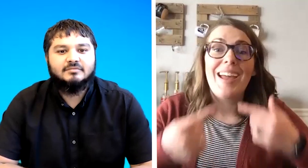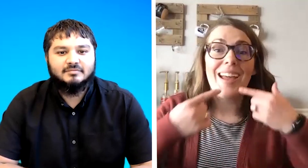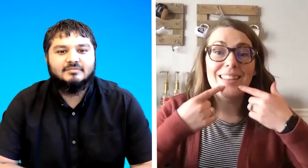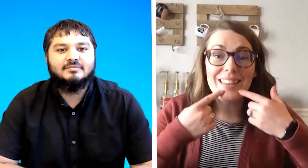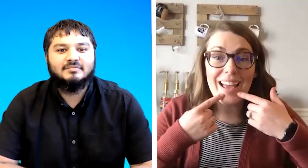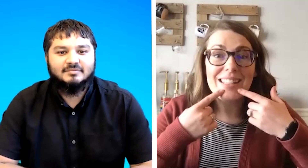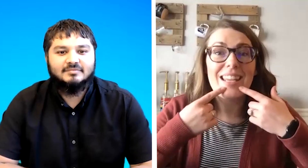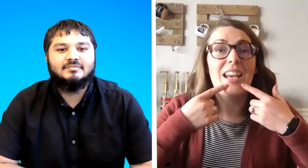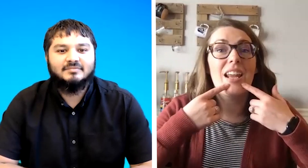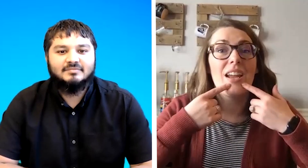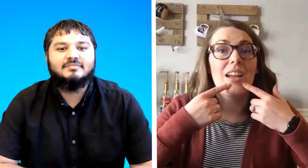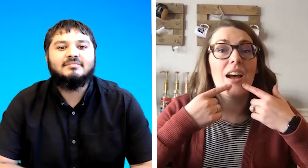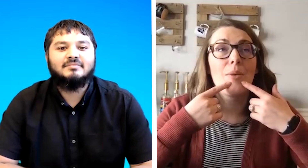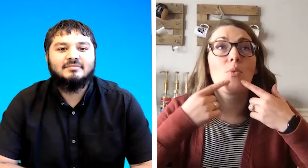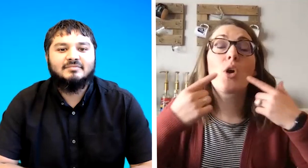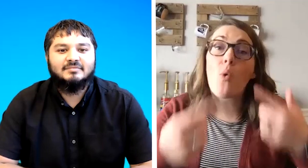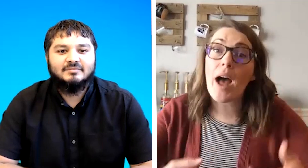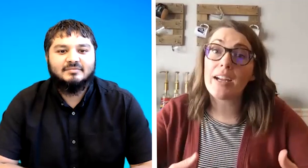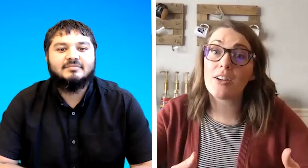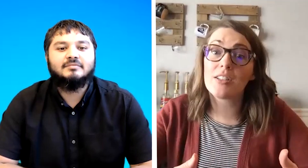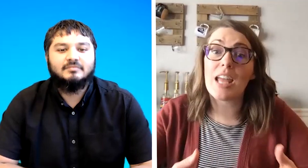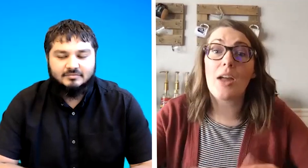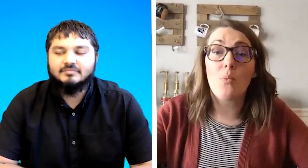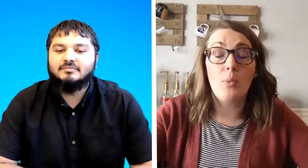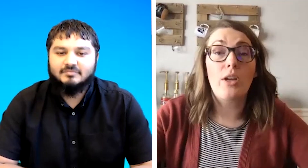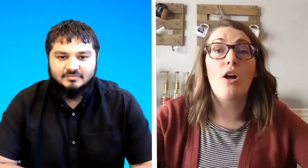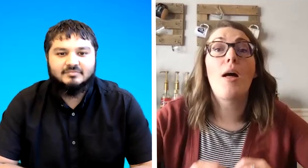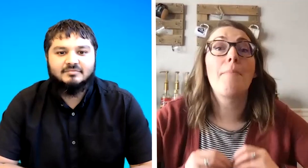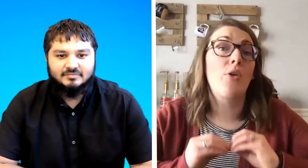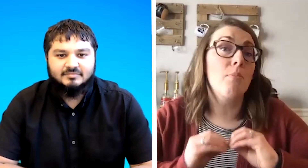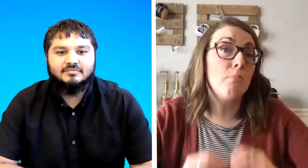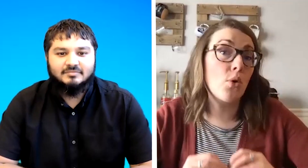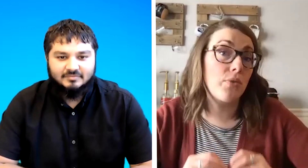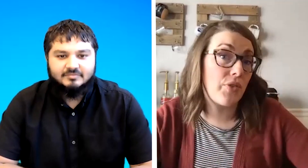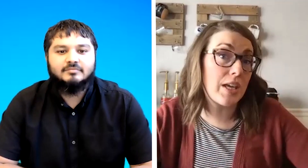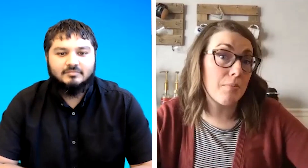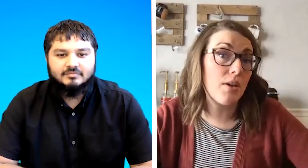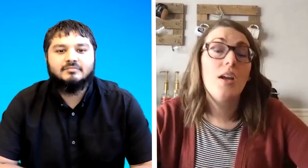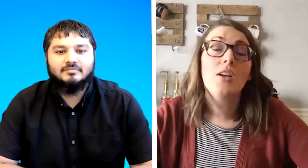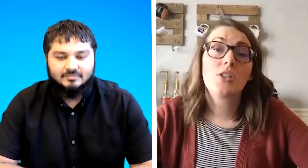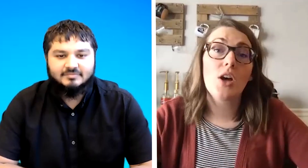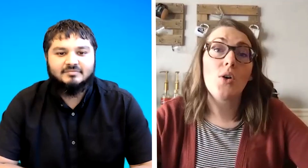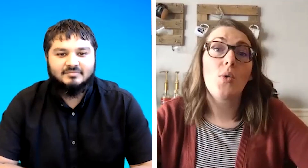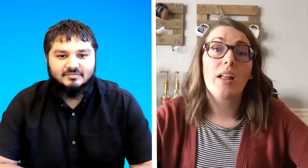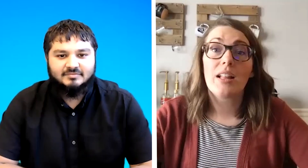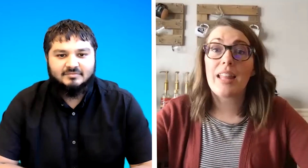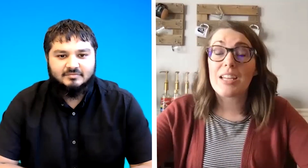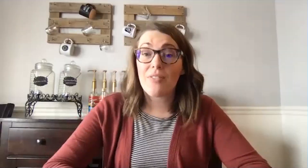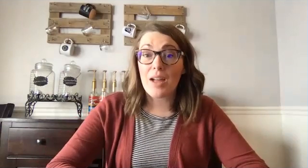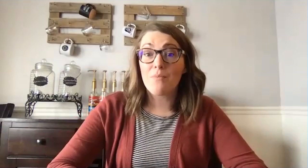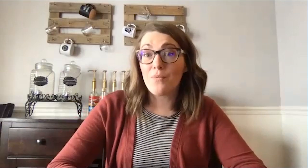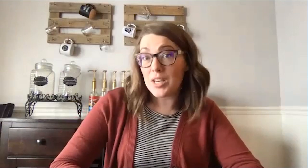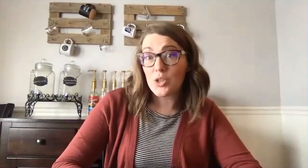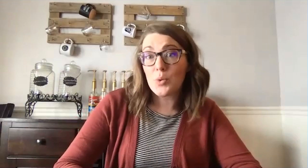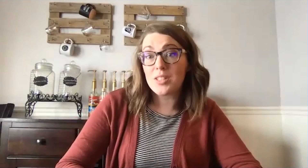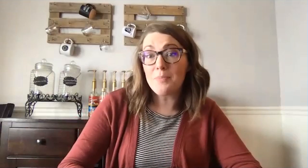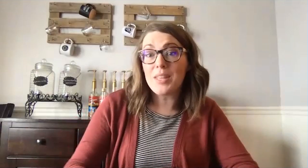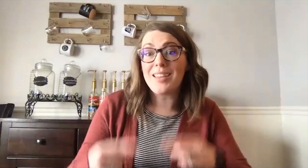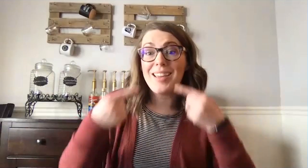unless it um requires it what we call a mouth more theme so like if i'm finished with something it's